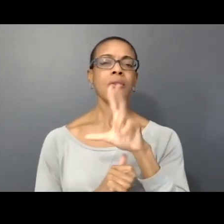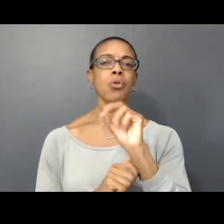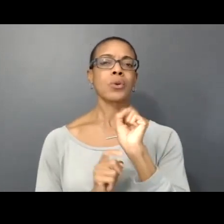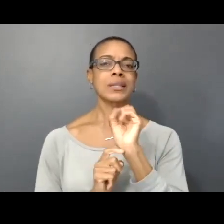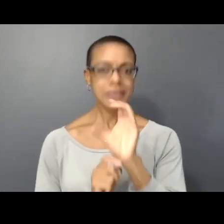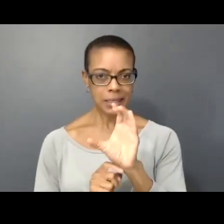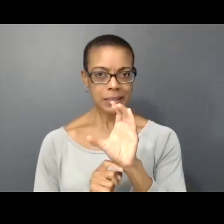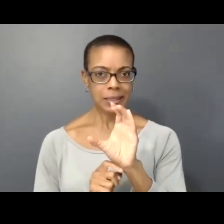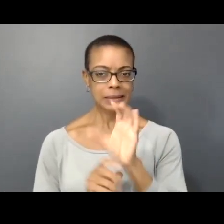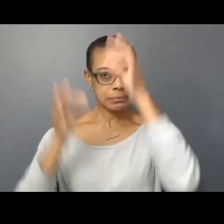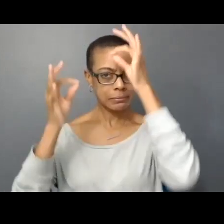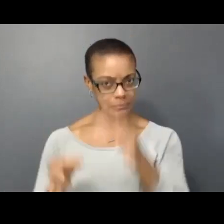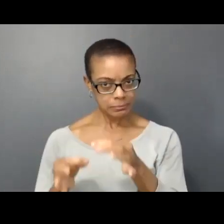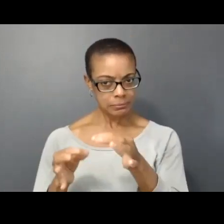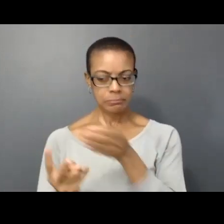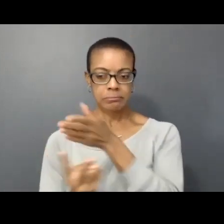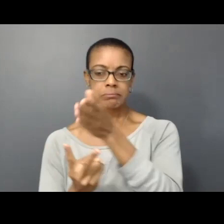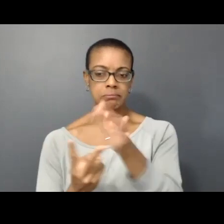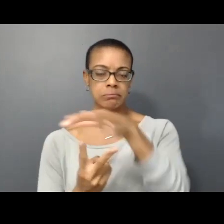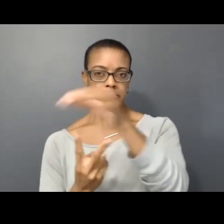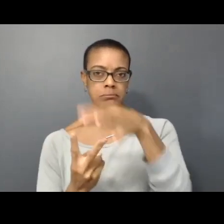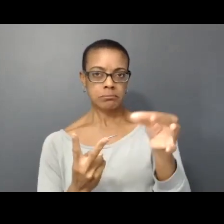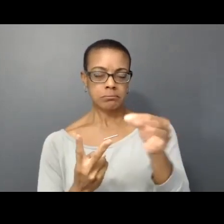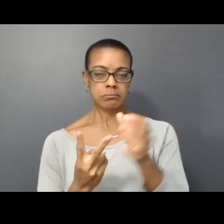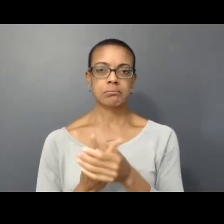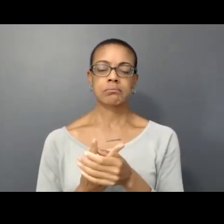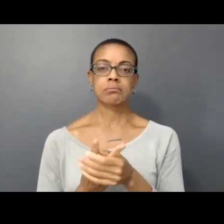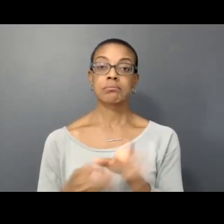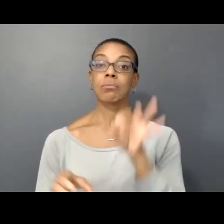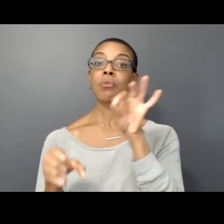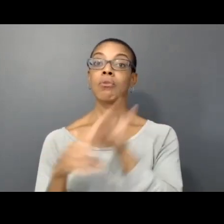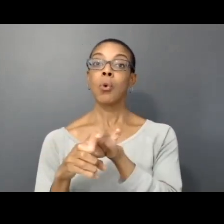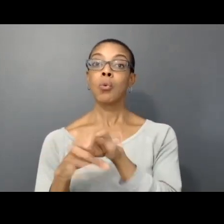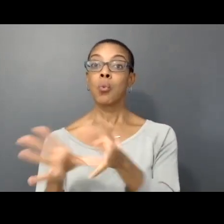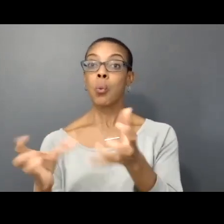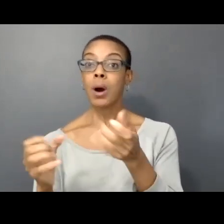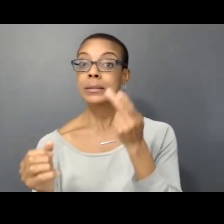to make your decision between two options. Vote for what you want to see and we will